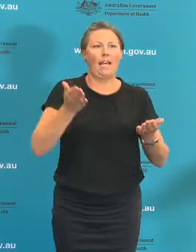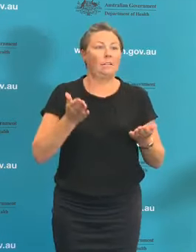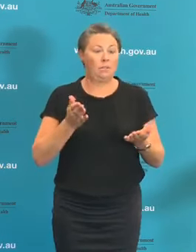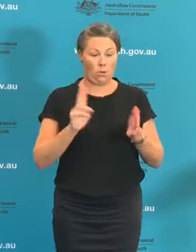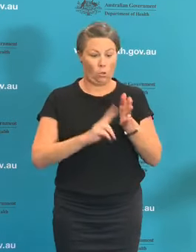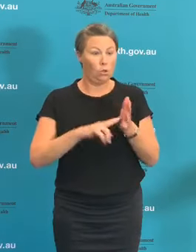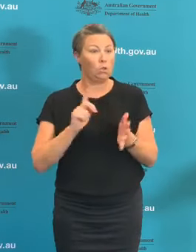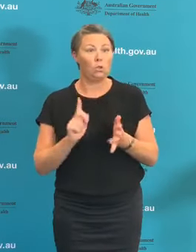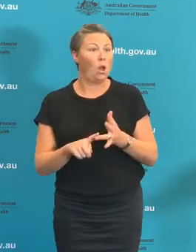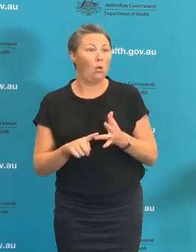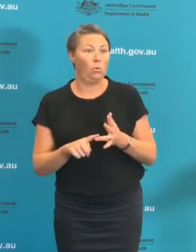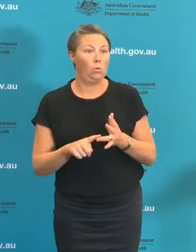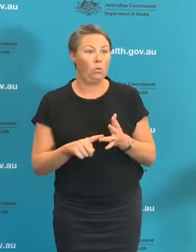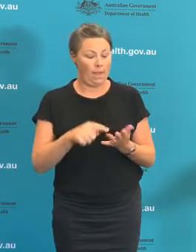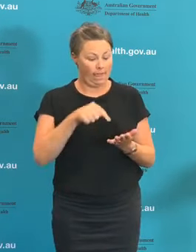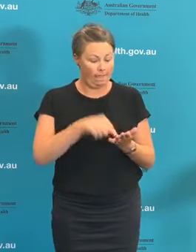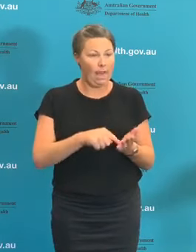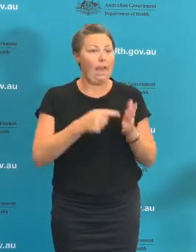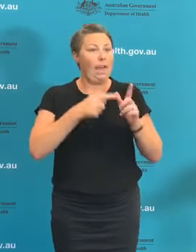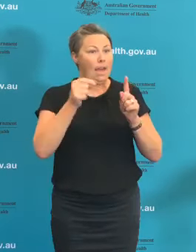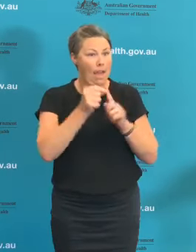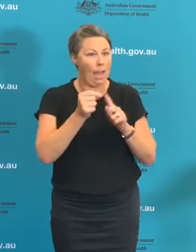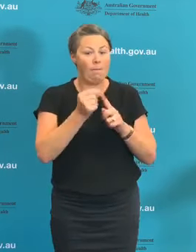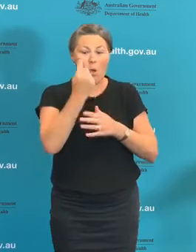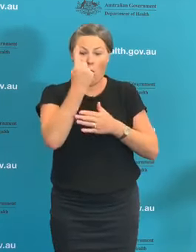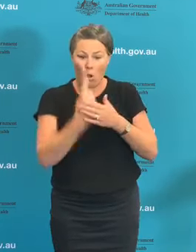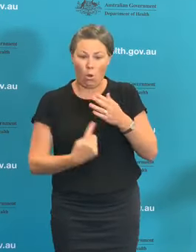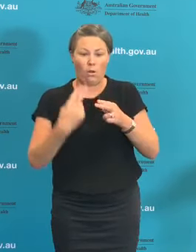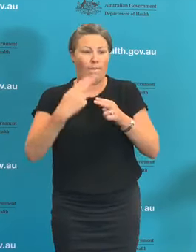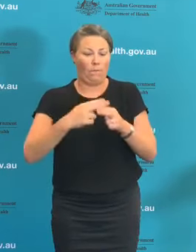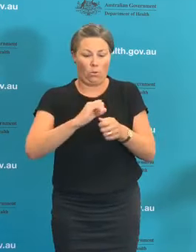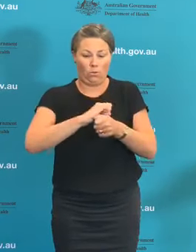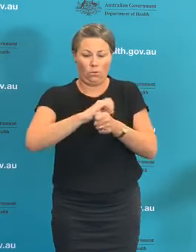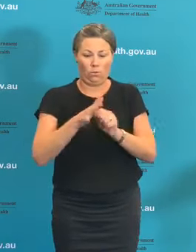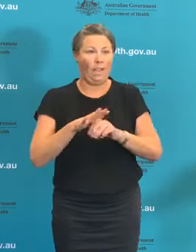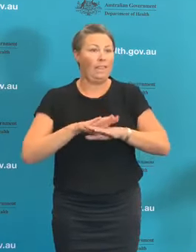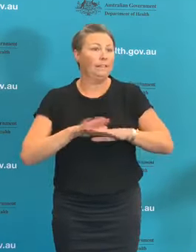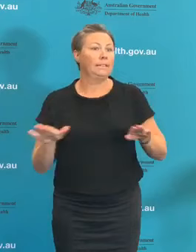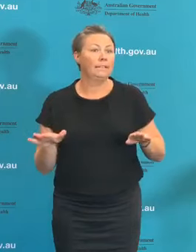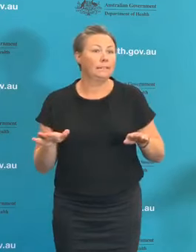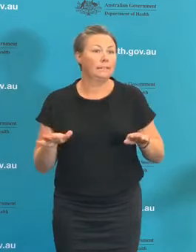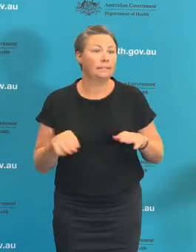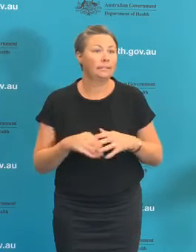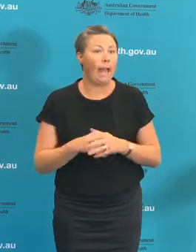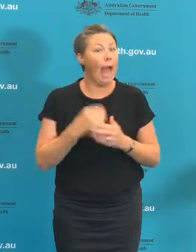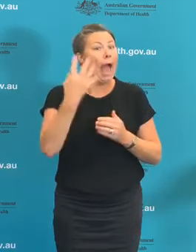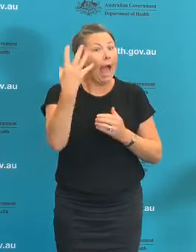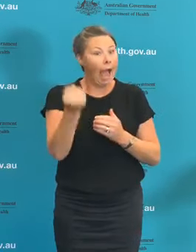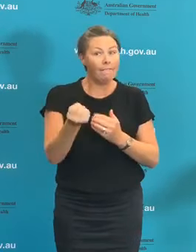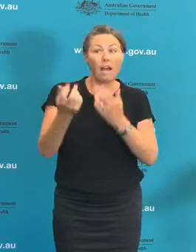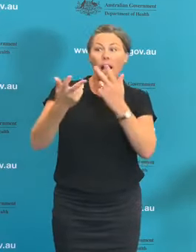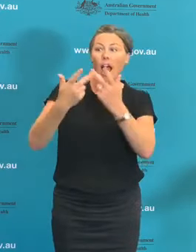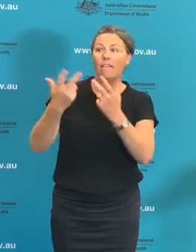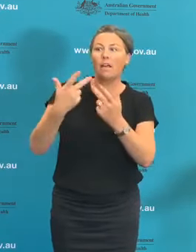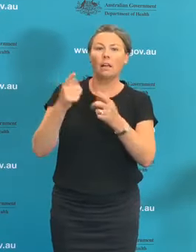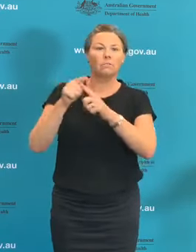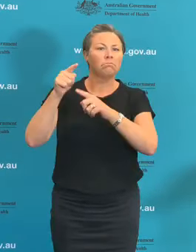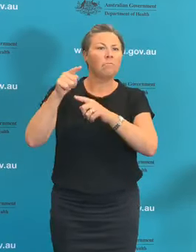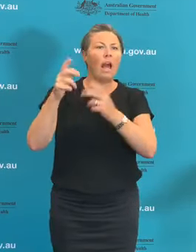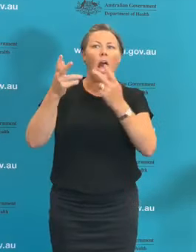he said that the police, for example, would have no access to the data of this. And there have been requests ,there have been requests to have added capability